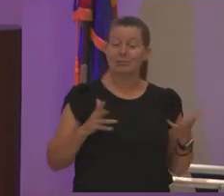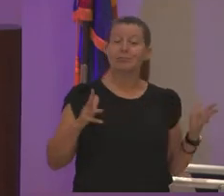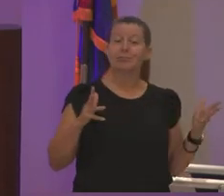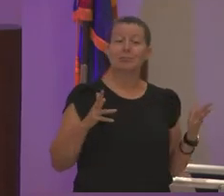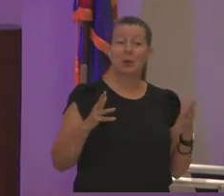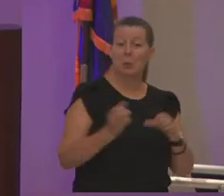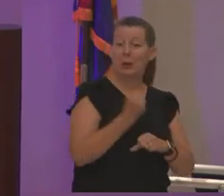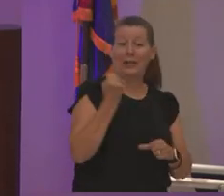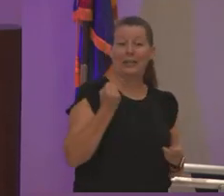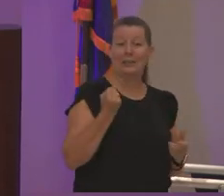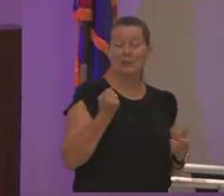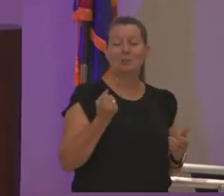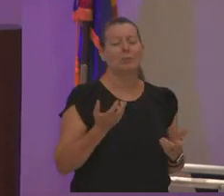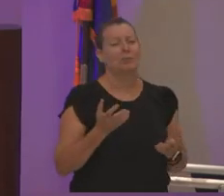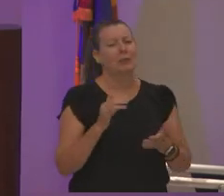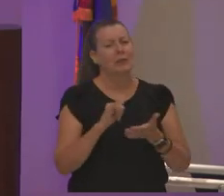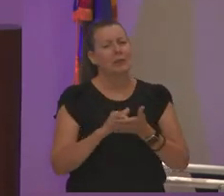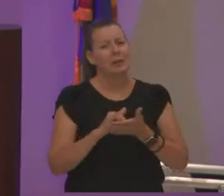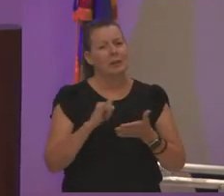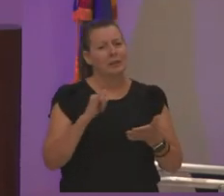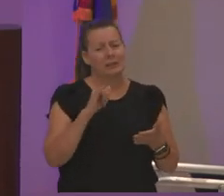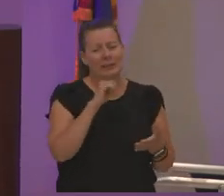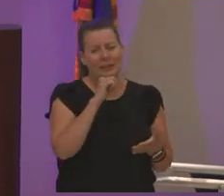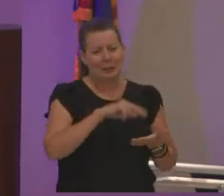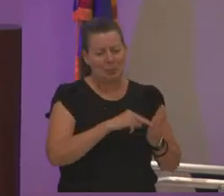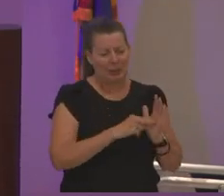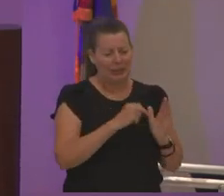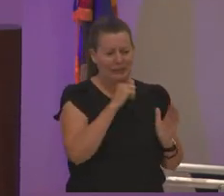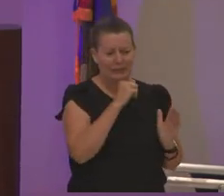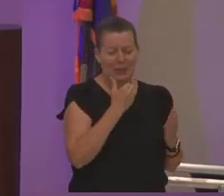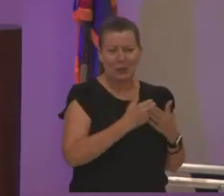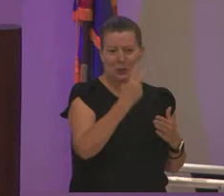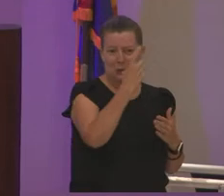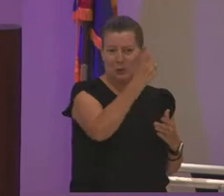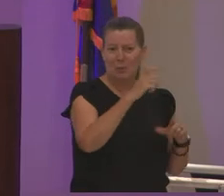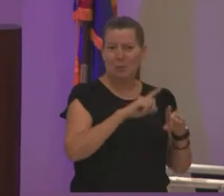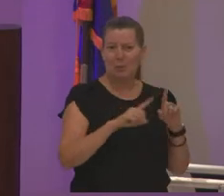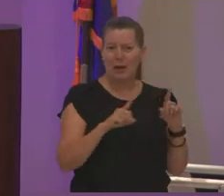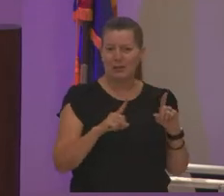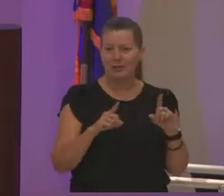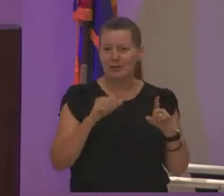what you dream but that can't be your only dream so when i tell you that i stand before you saying